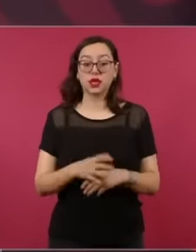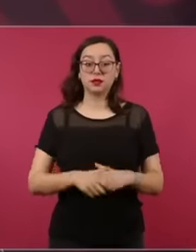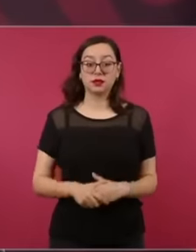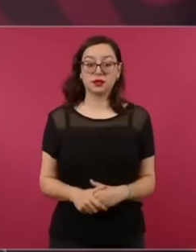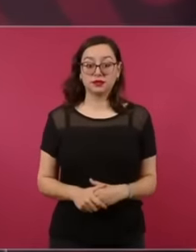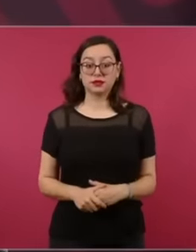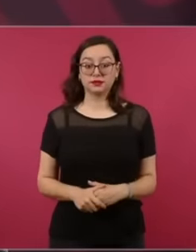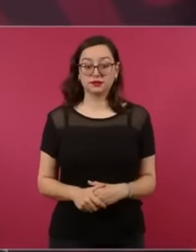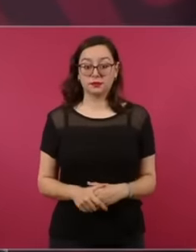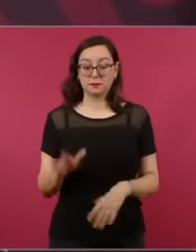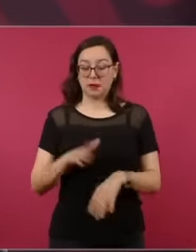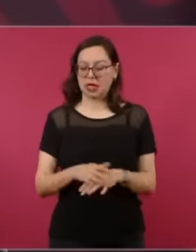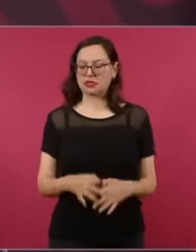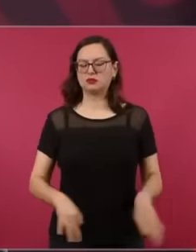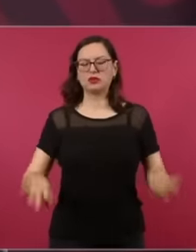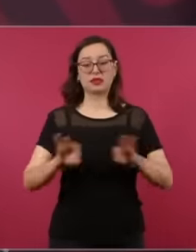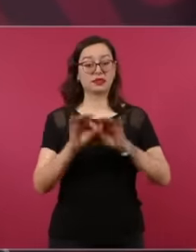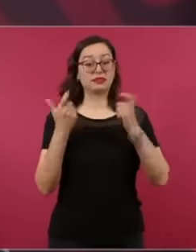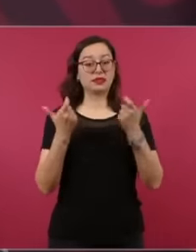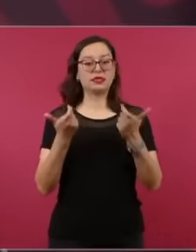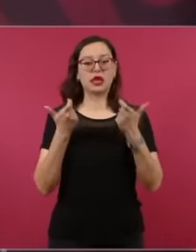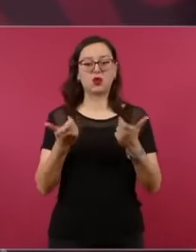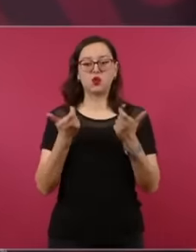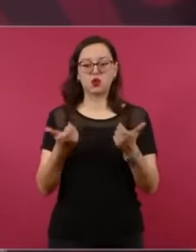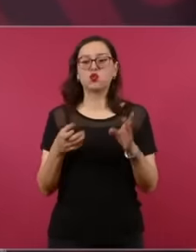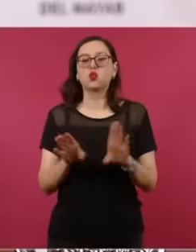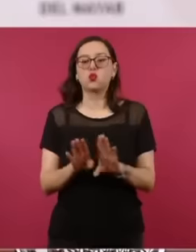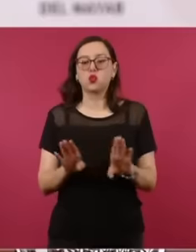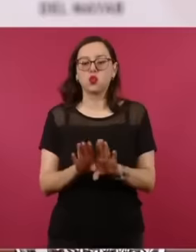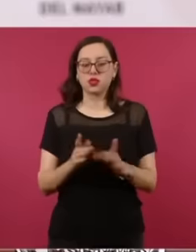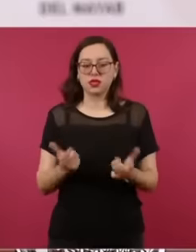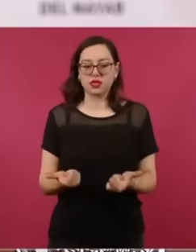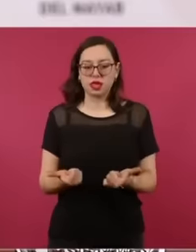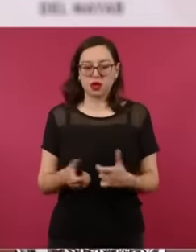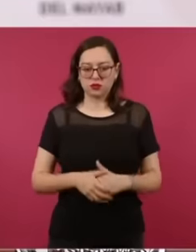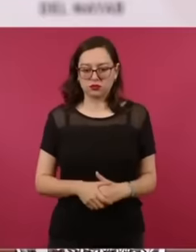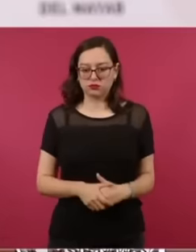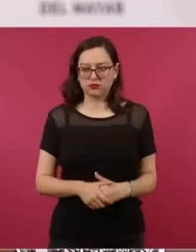contributions of how much they were